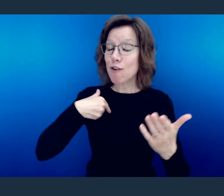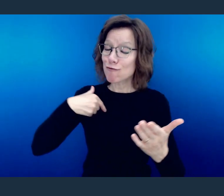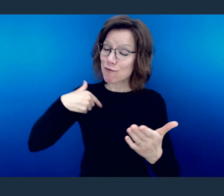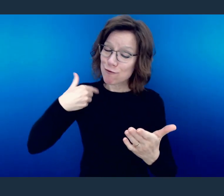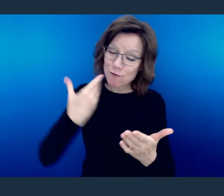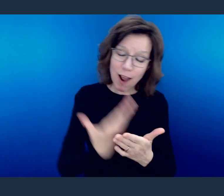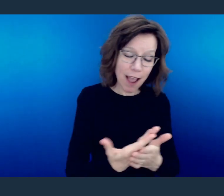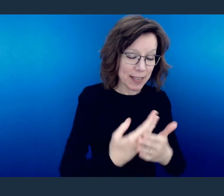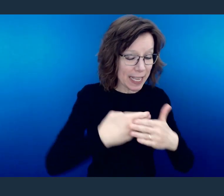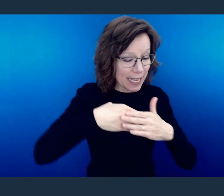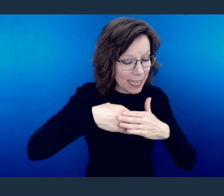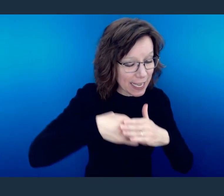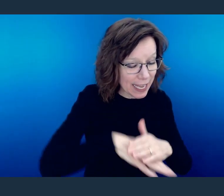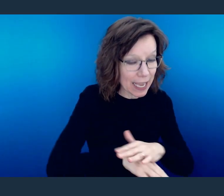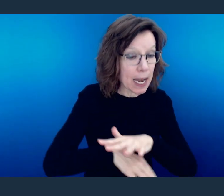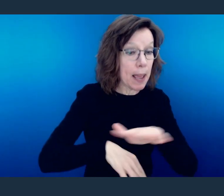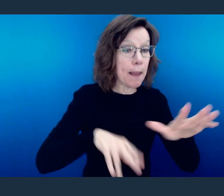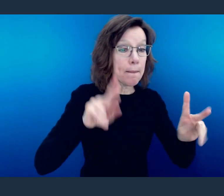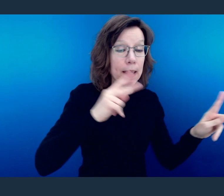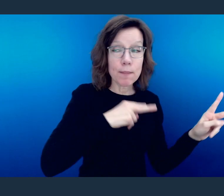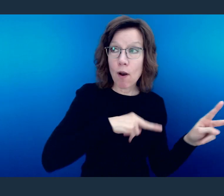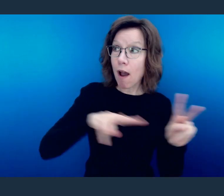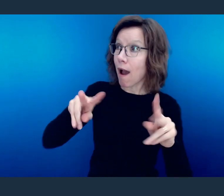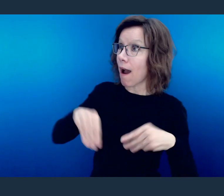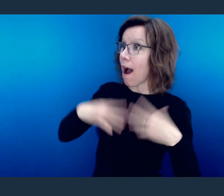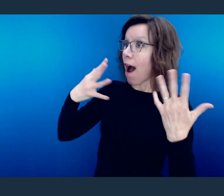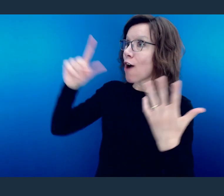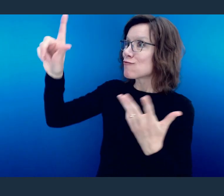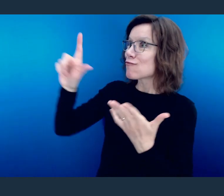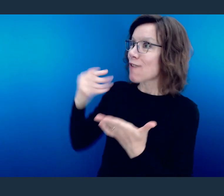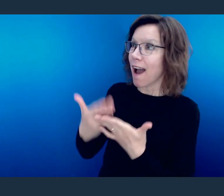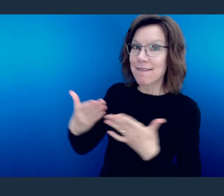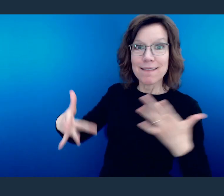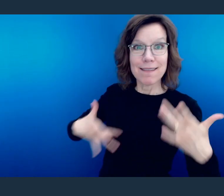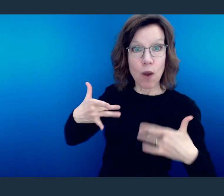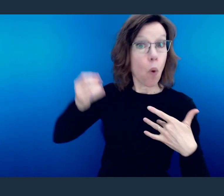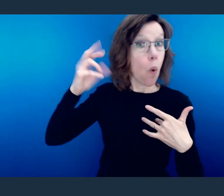that you're there or is there some anxiety that elevates because you've entered the space?